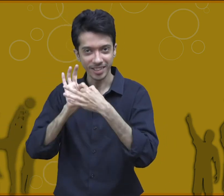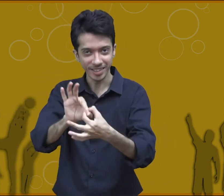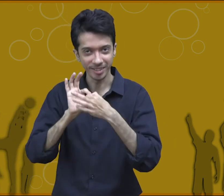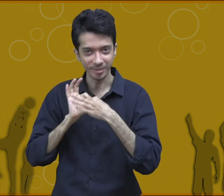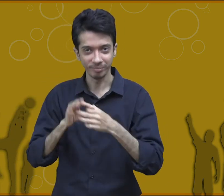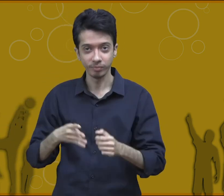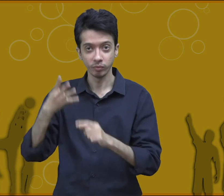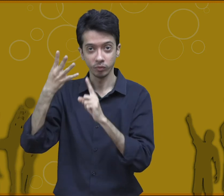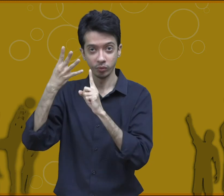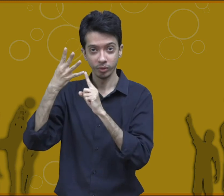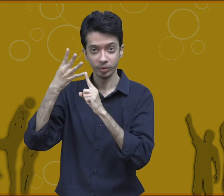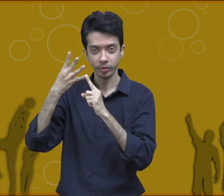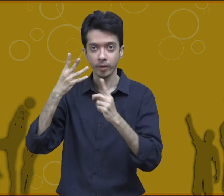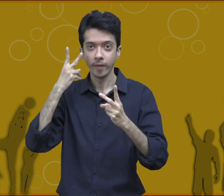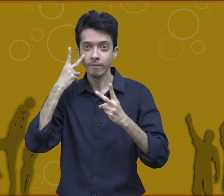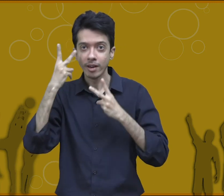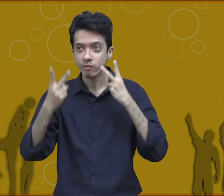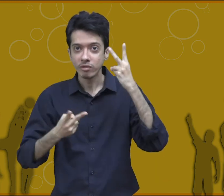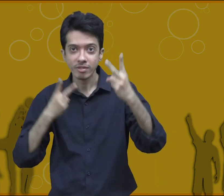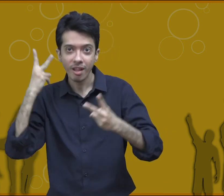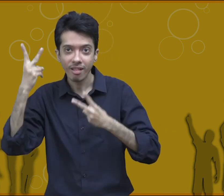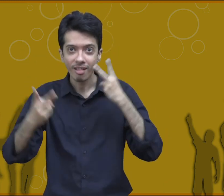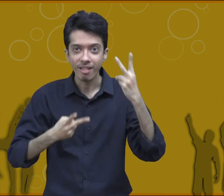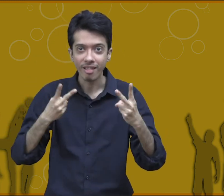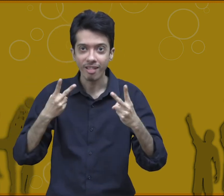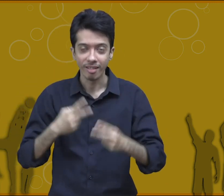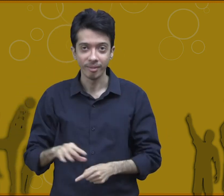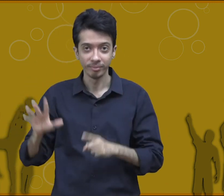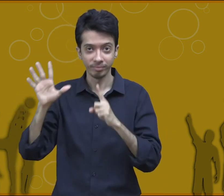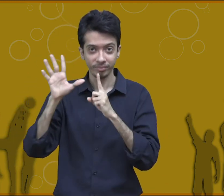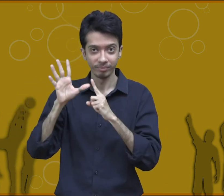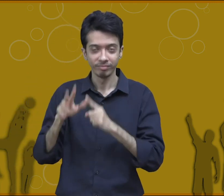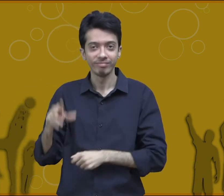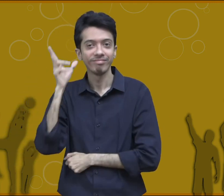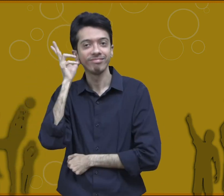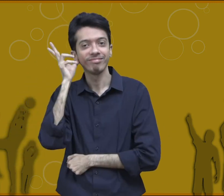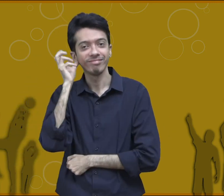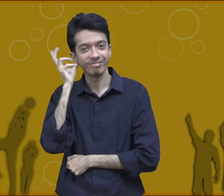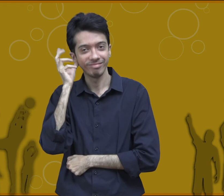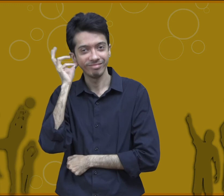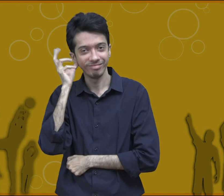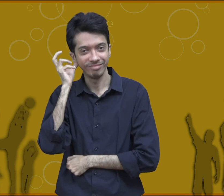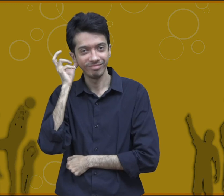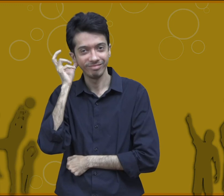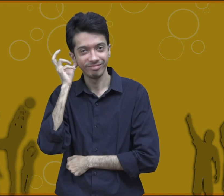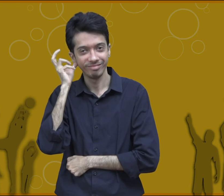cooperation fourth is non-verbal communication and fifth is listening